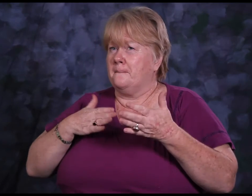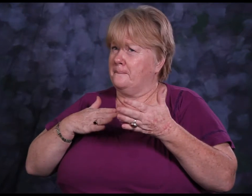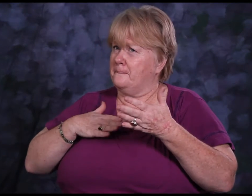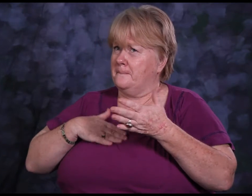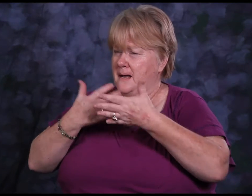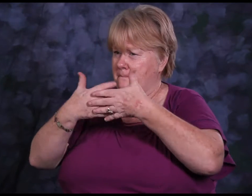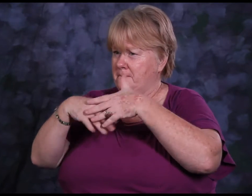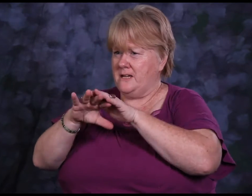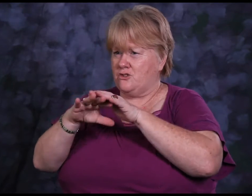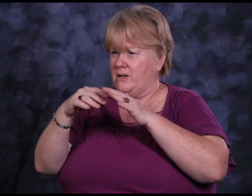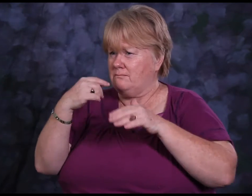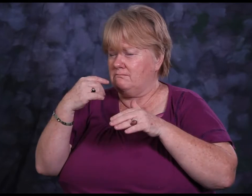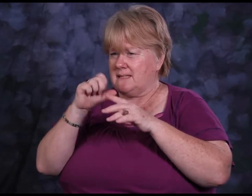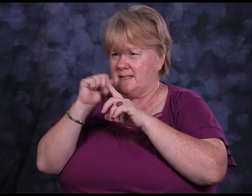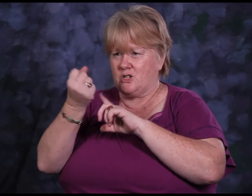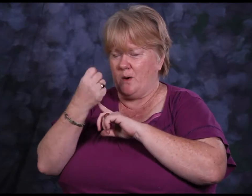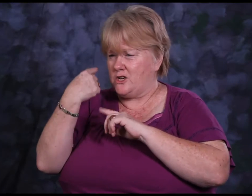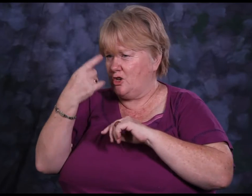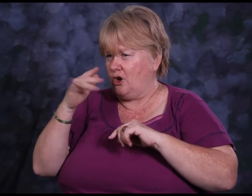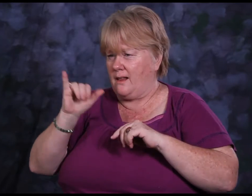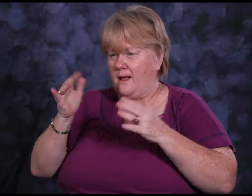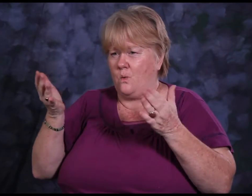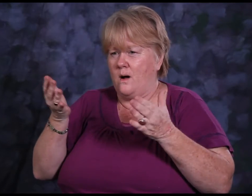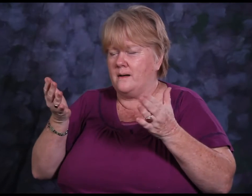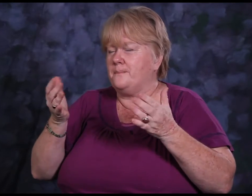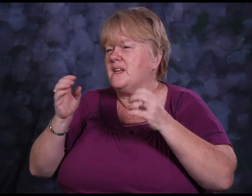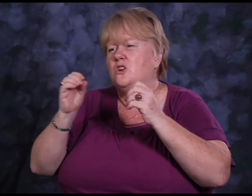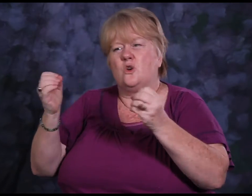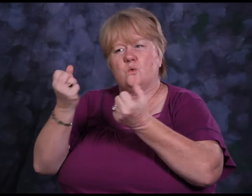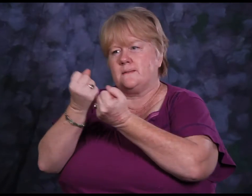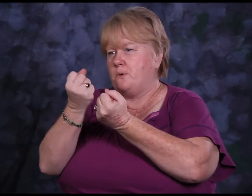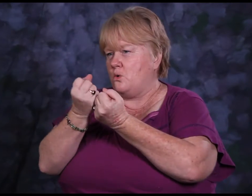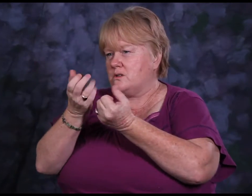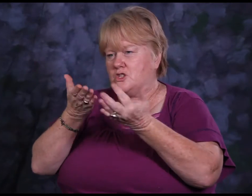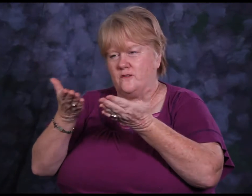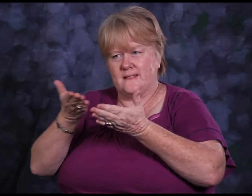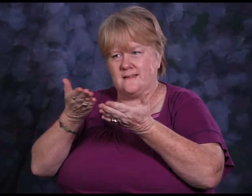When I was at school I had no support- no note takers, no support services,